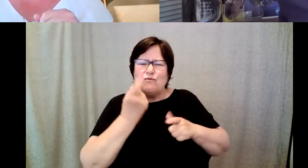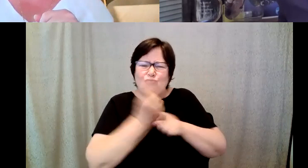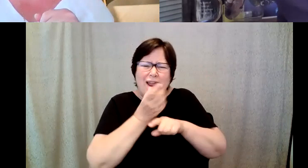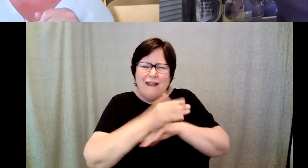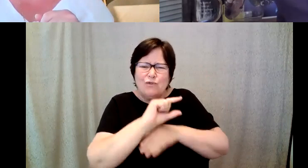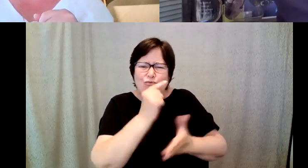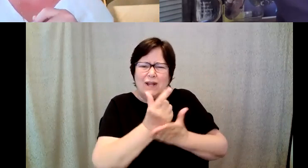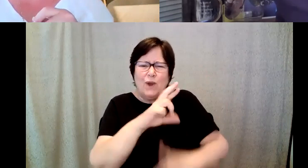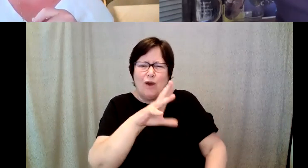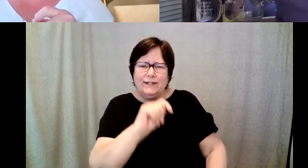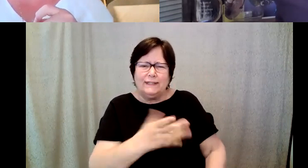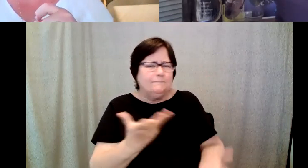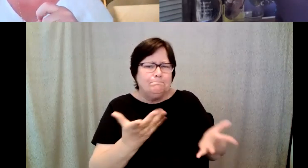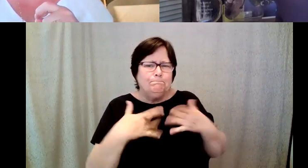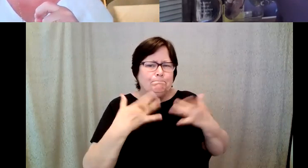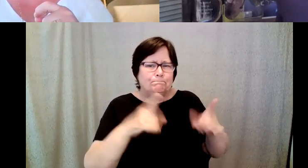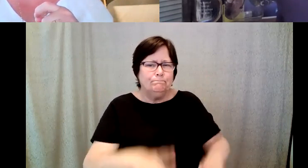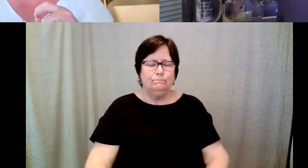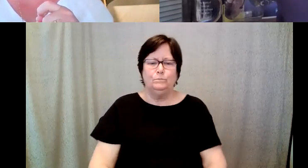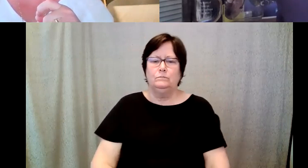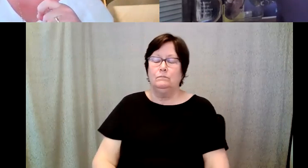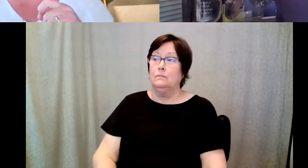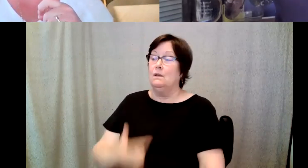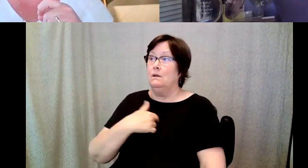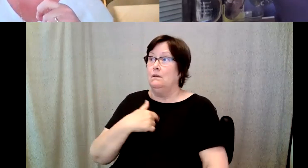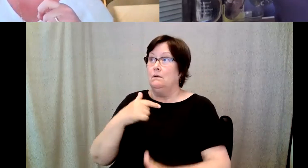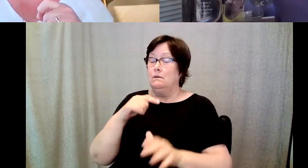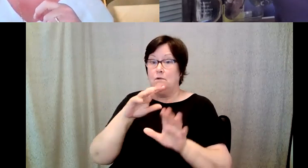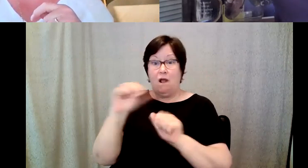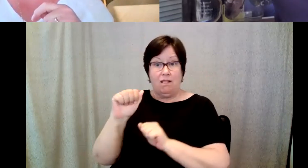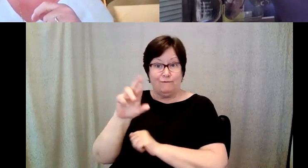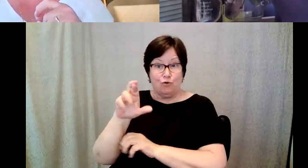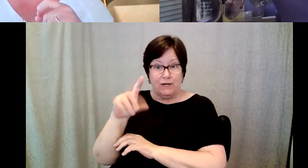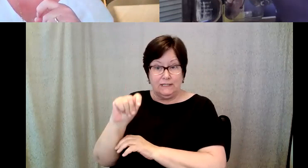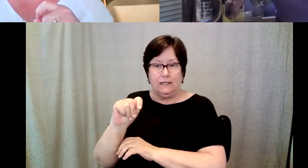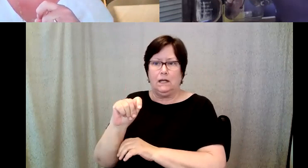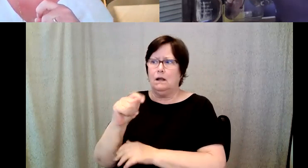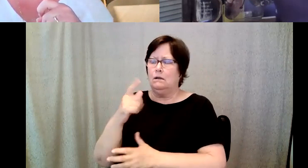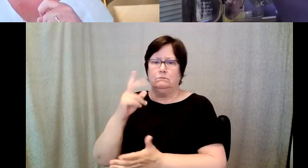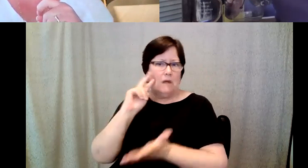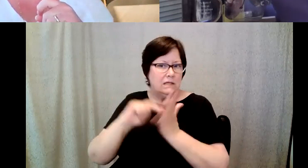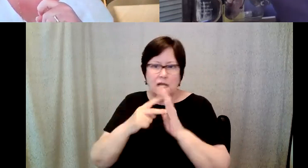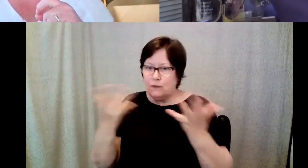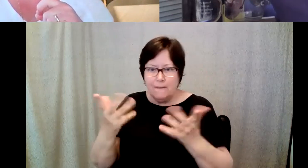D. Major Cohen: Well, when I left RIT I had every intention of going back to Boston